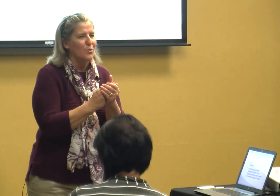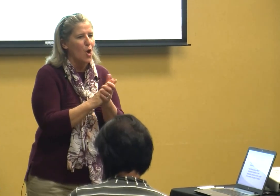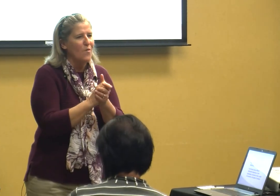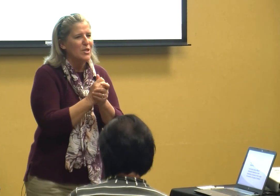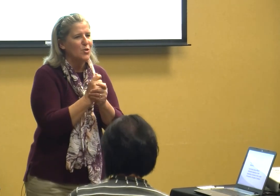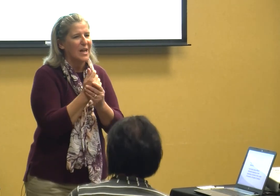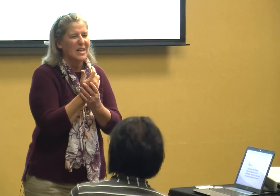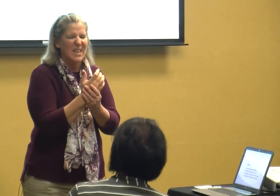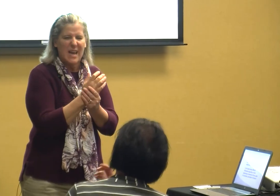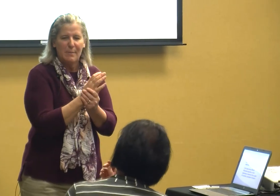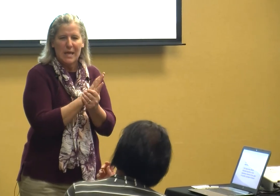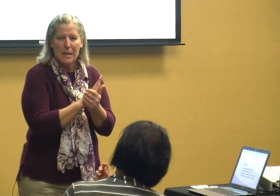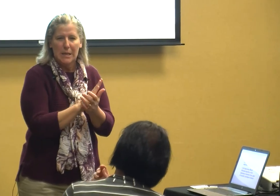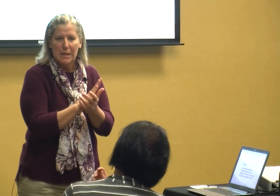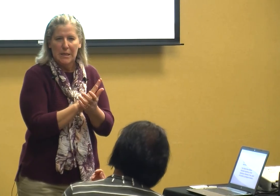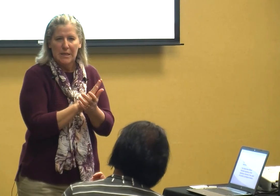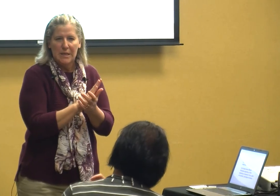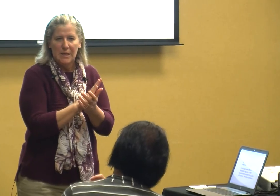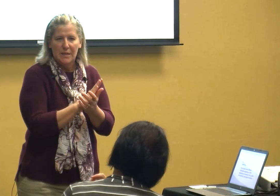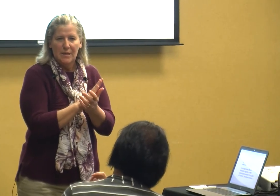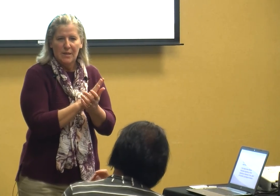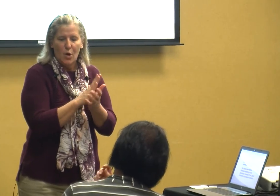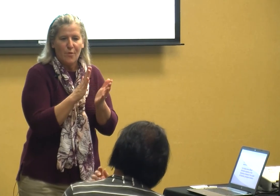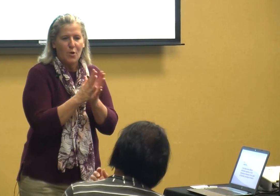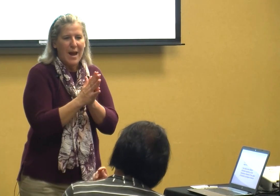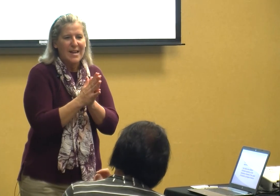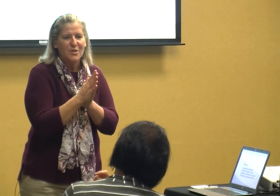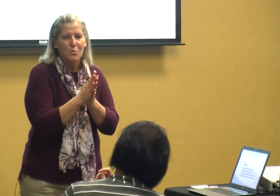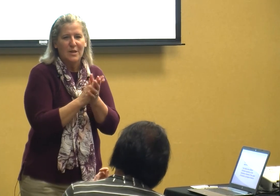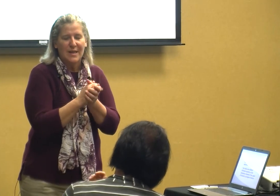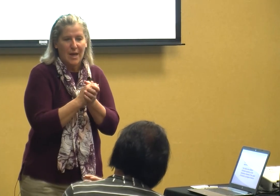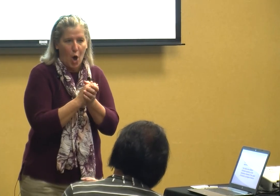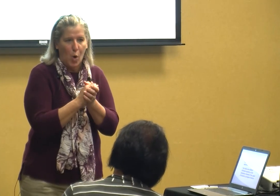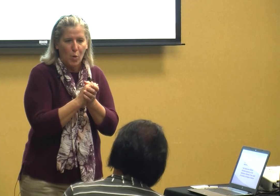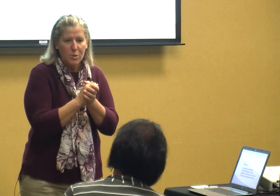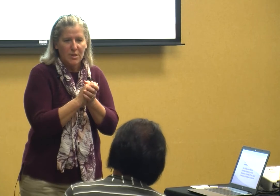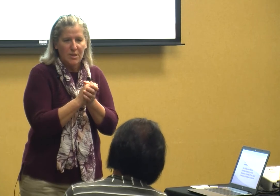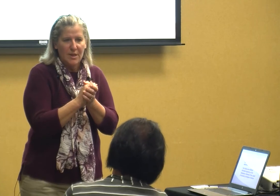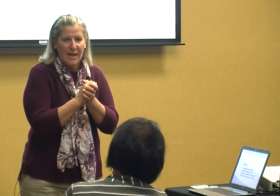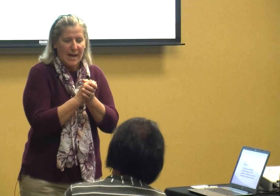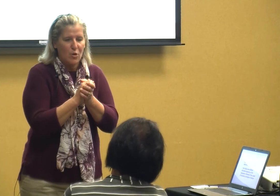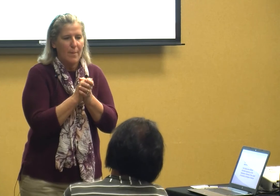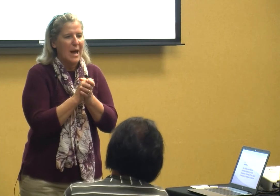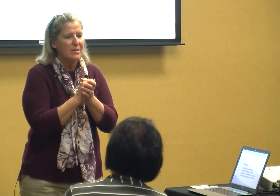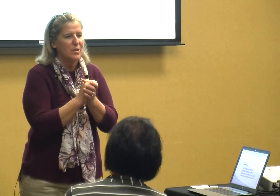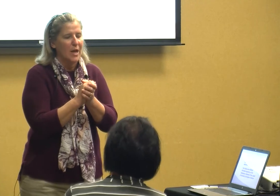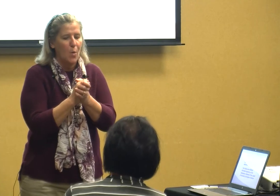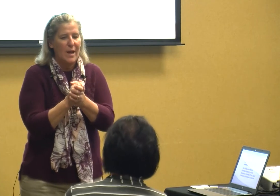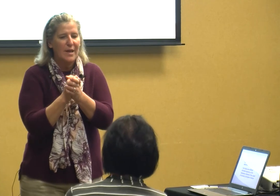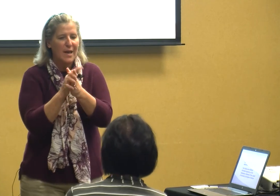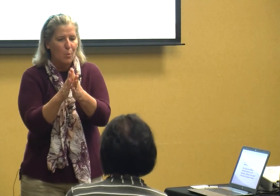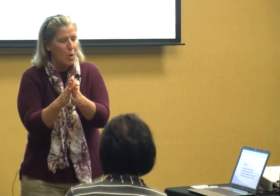nervous you get clammy or if your hands are really cold old and you're about to go in and work with